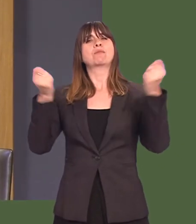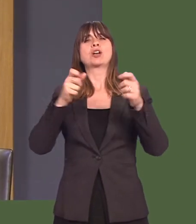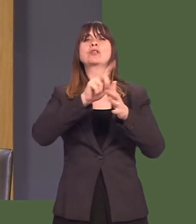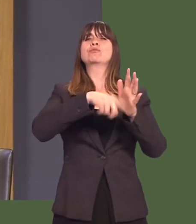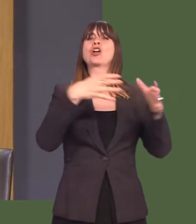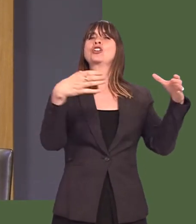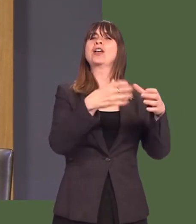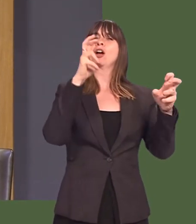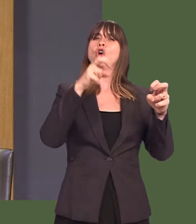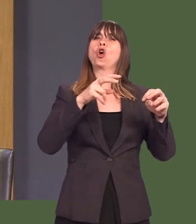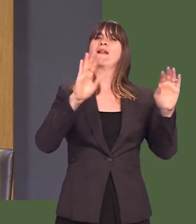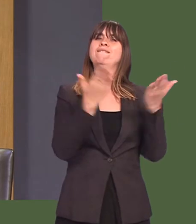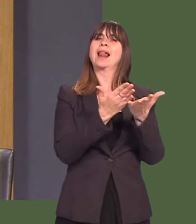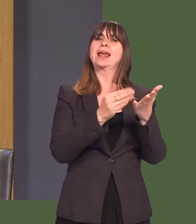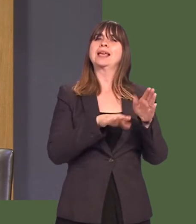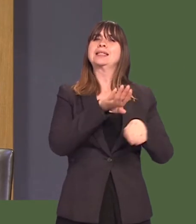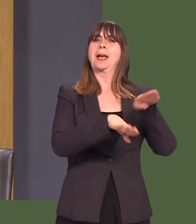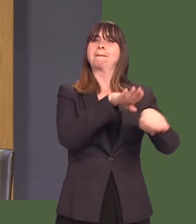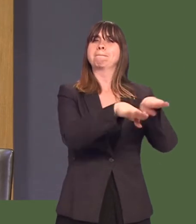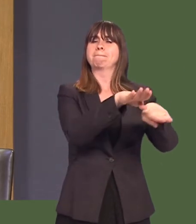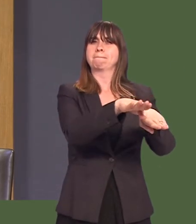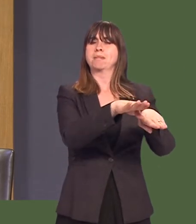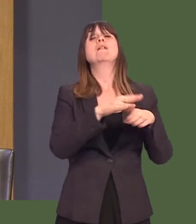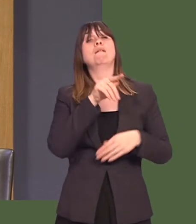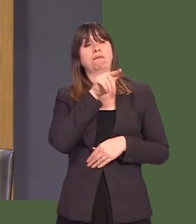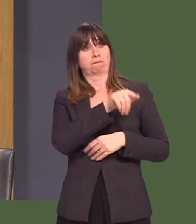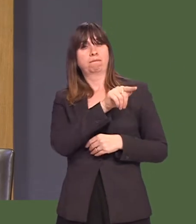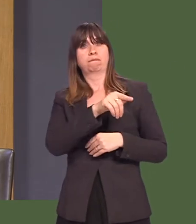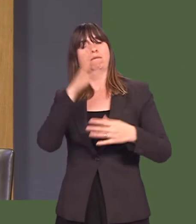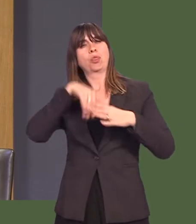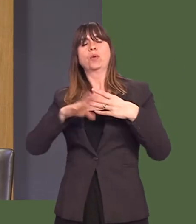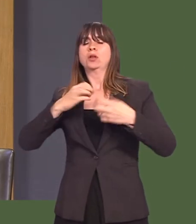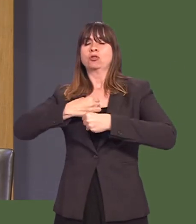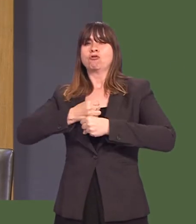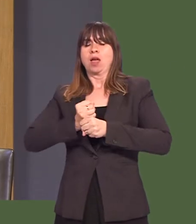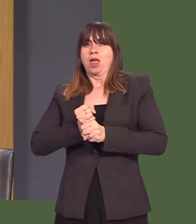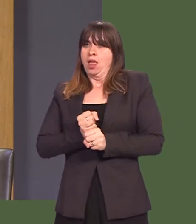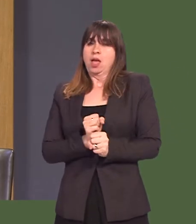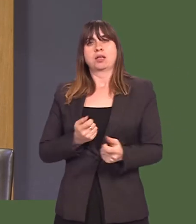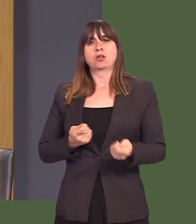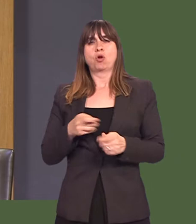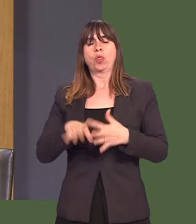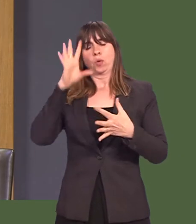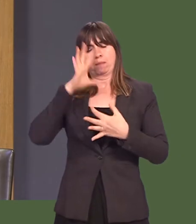of Valleys Steps, a community projects that seeks to improve emotional well-being through mindfulness and stress control courses.